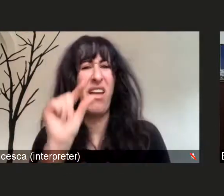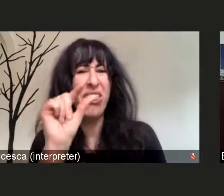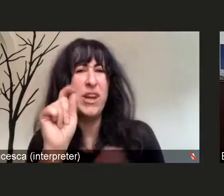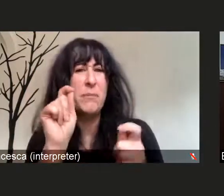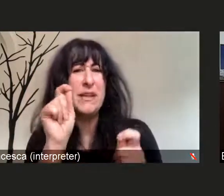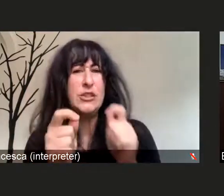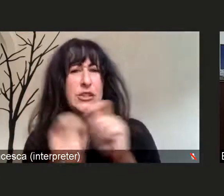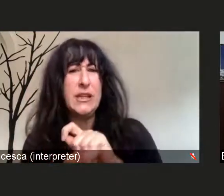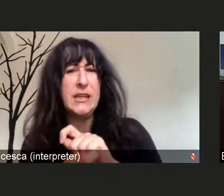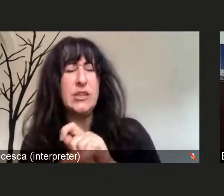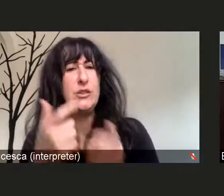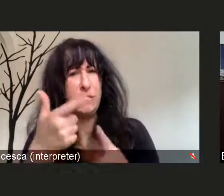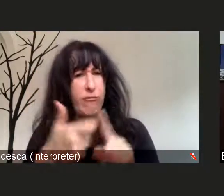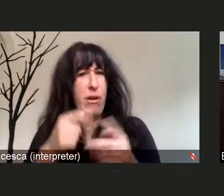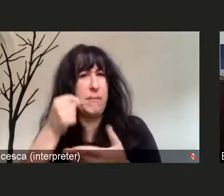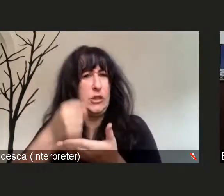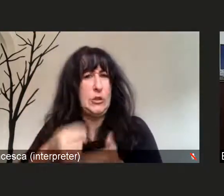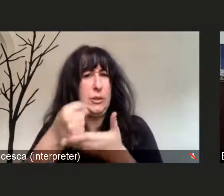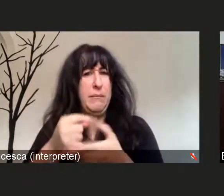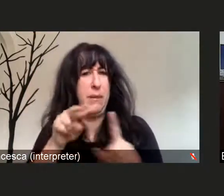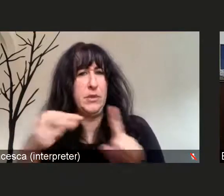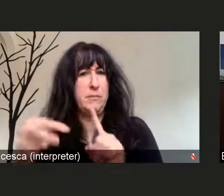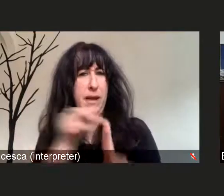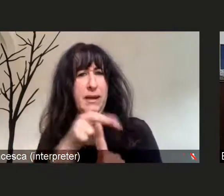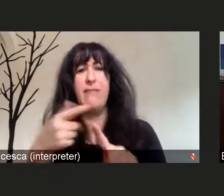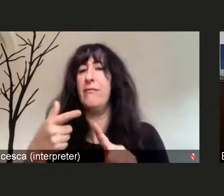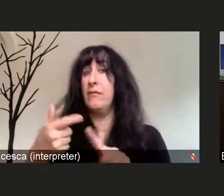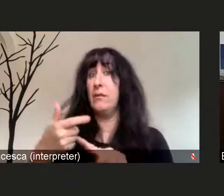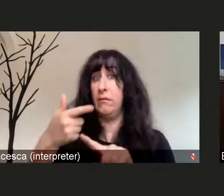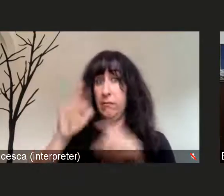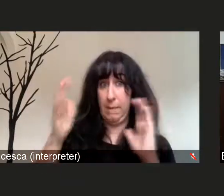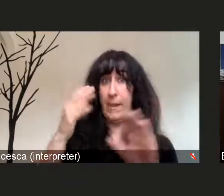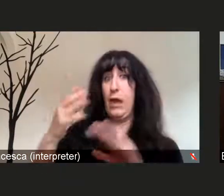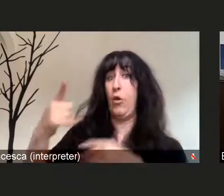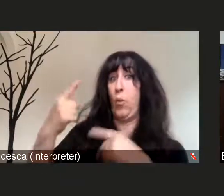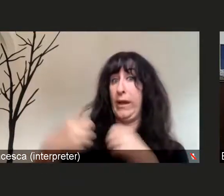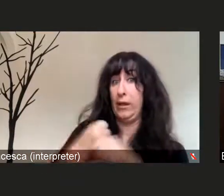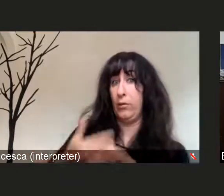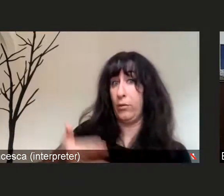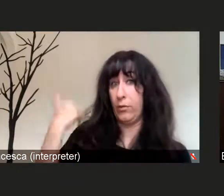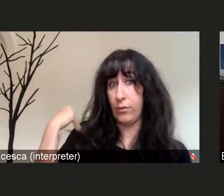that was different than a year ago. For some of you, you know that,